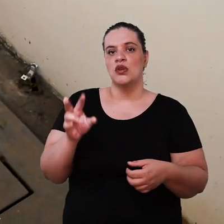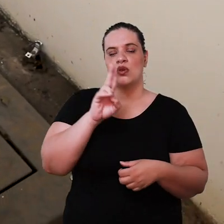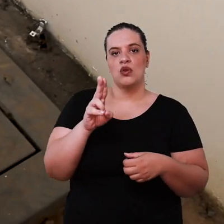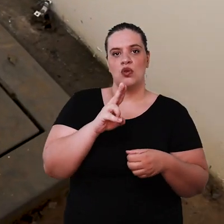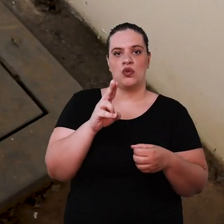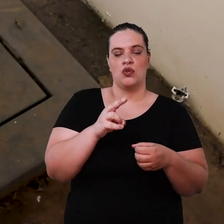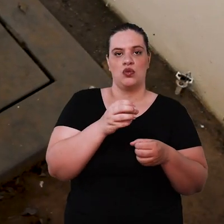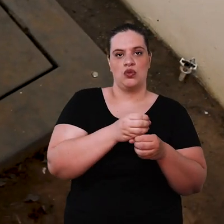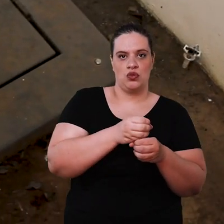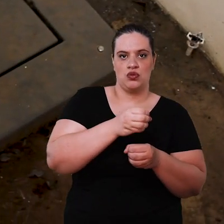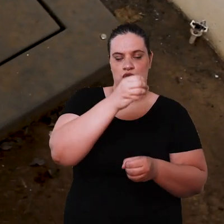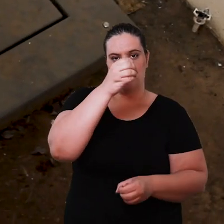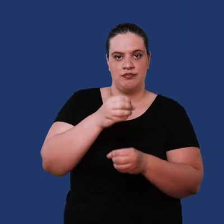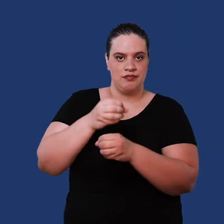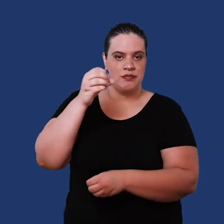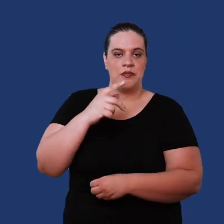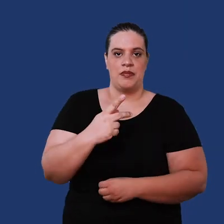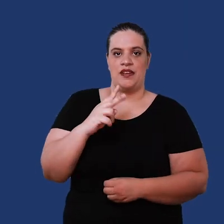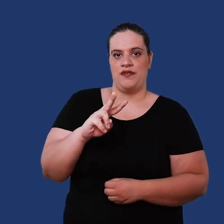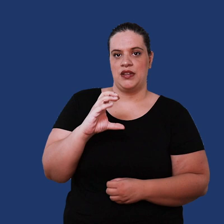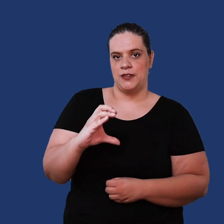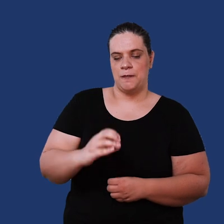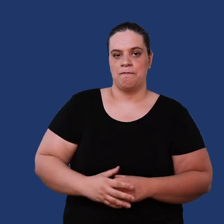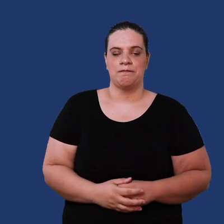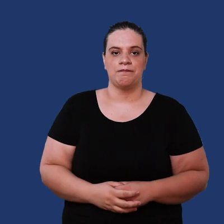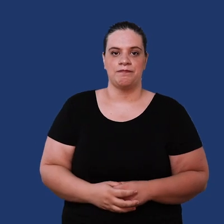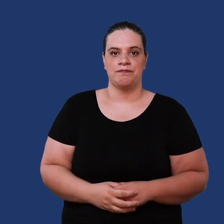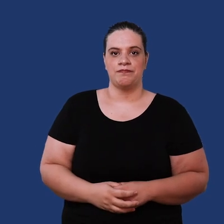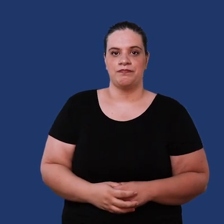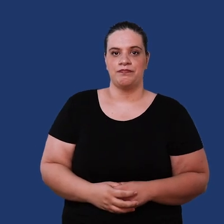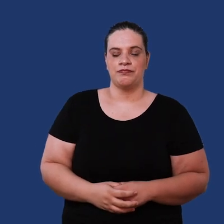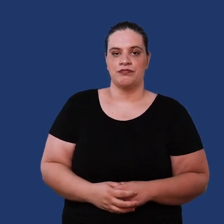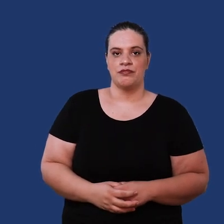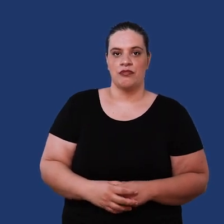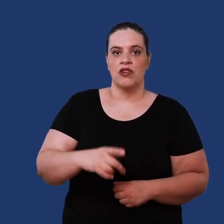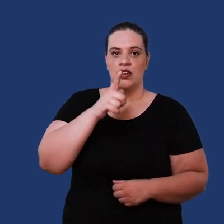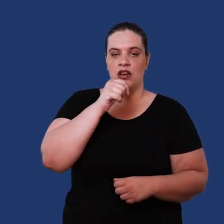vertical PVC tubes So how does it work the water goes through